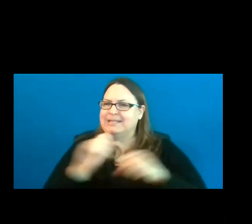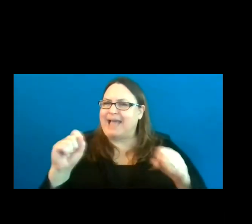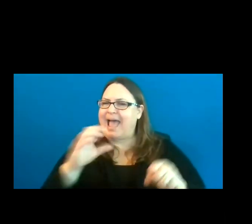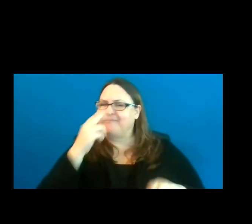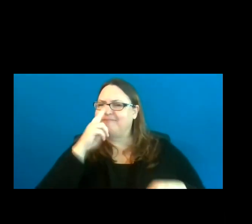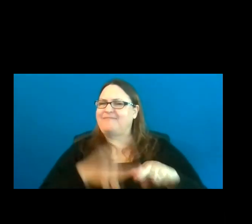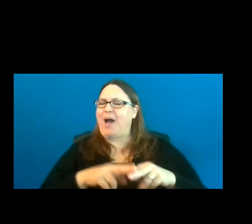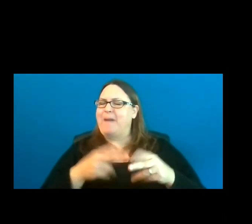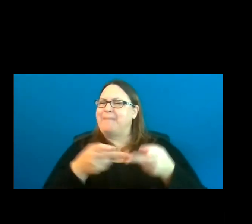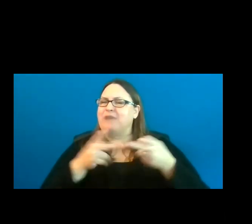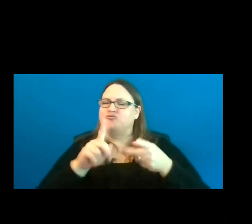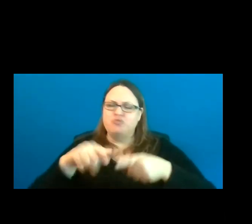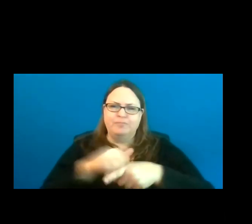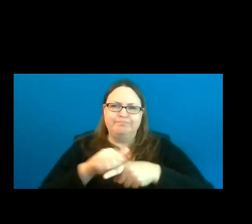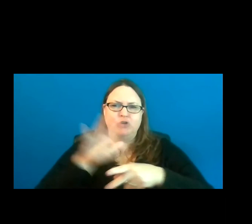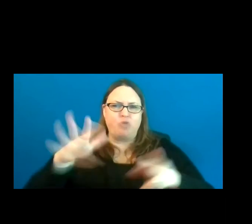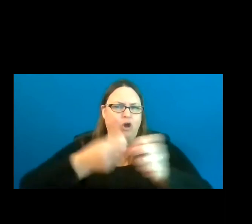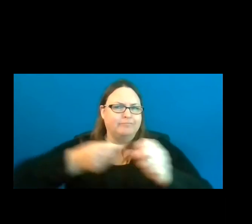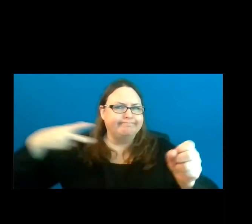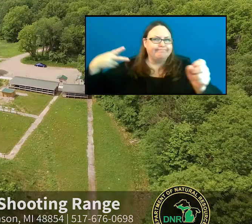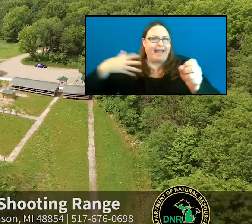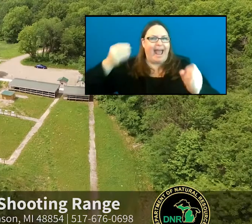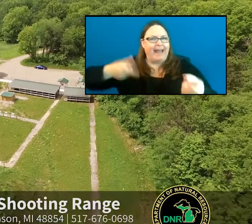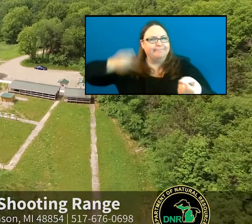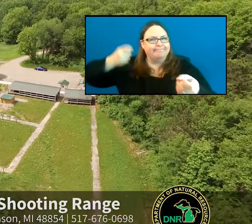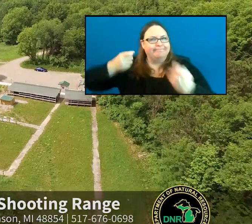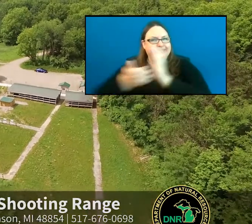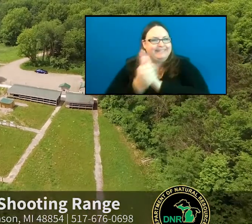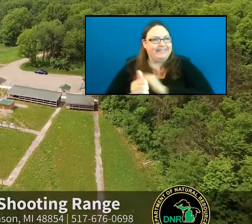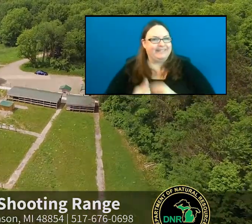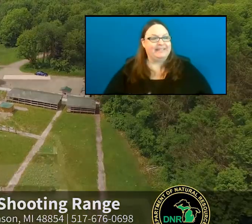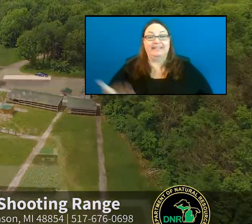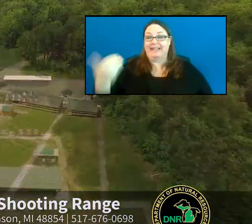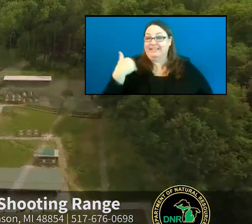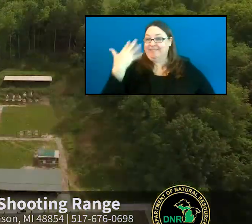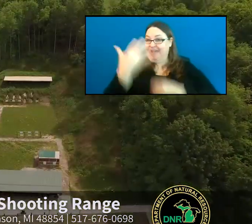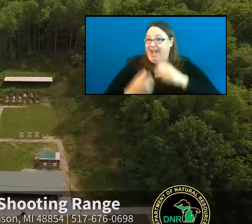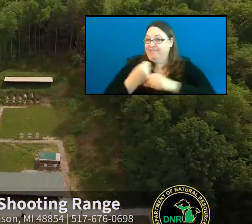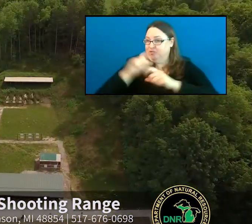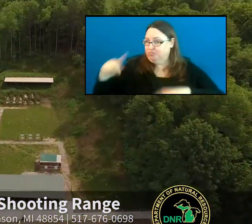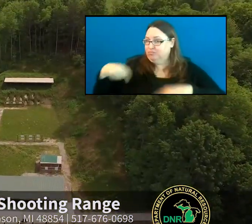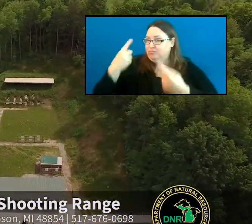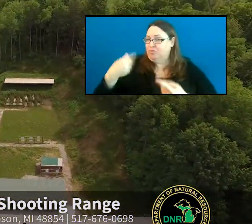hone your archery and firearm skills. Over the past five years, the Michigan DNR has really increased our range renovation